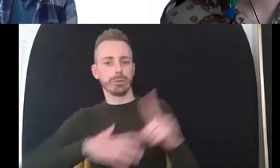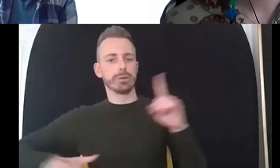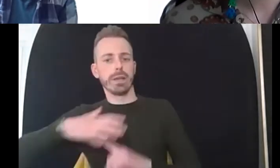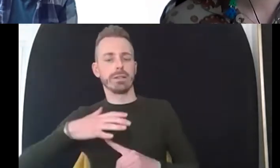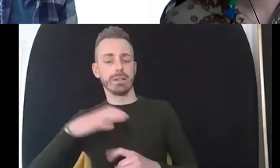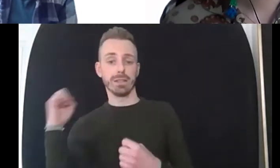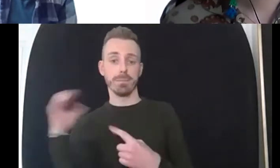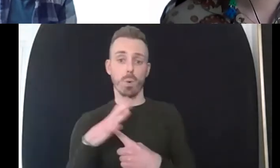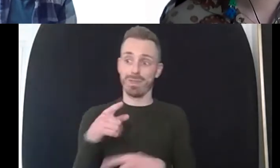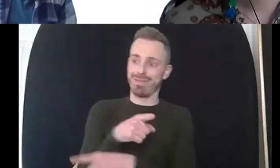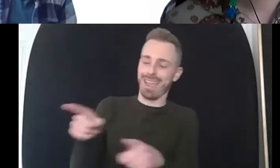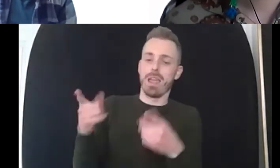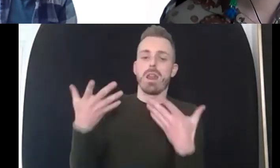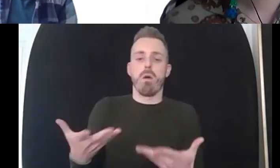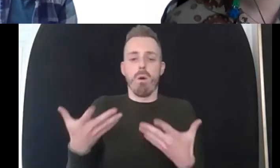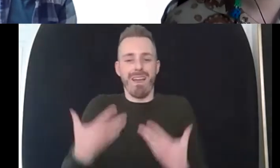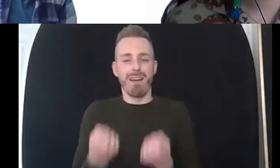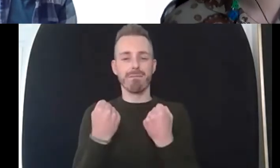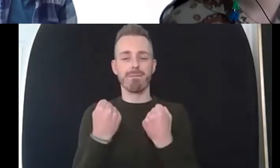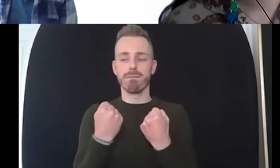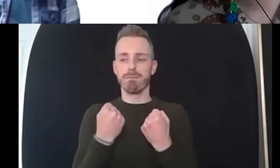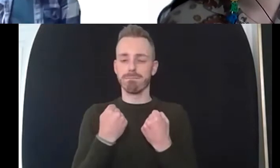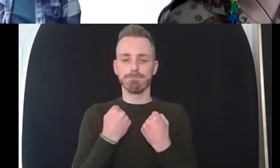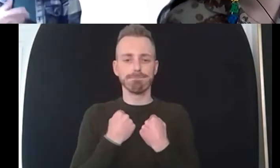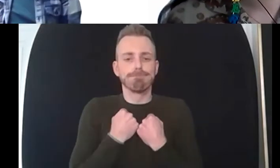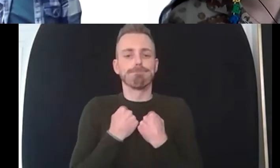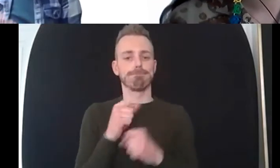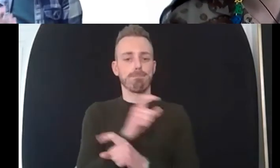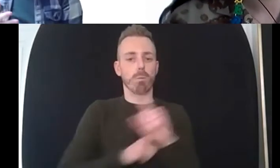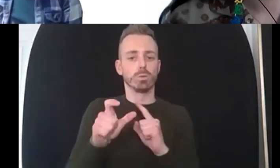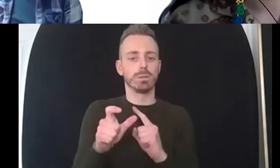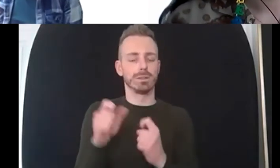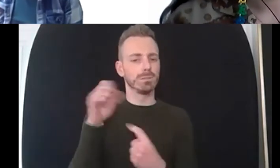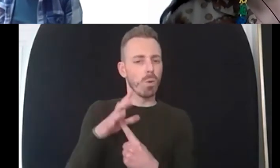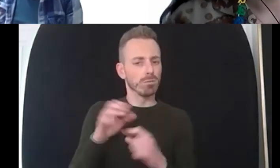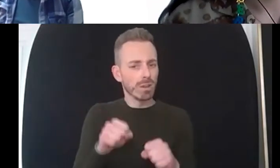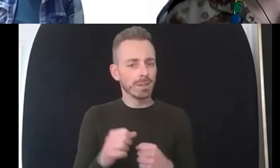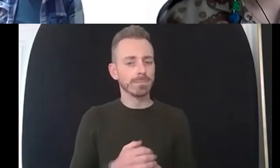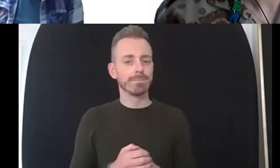yeah and i i think kind of um and i i still kind of back down to some of those basic needs as well